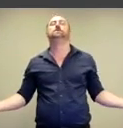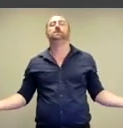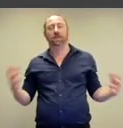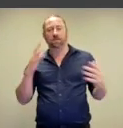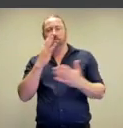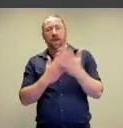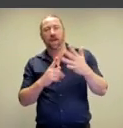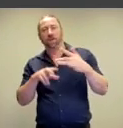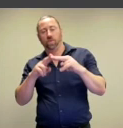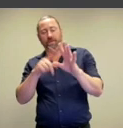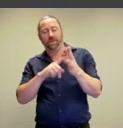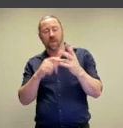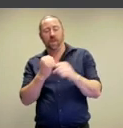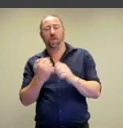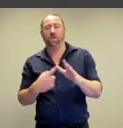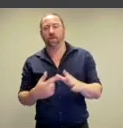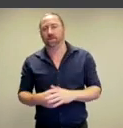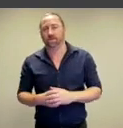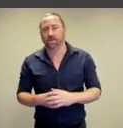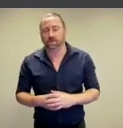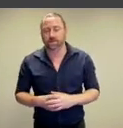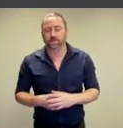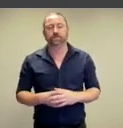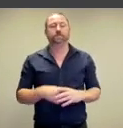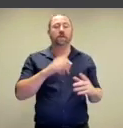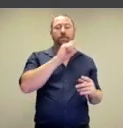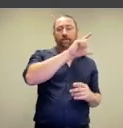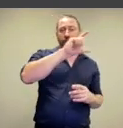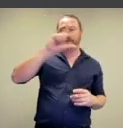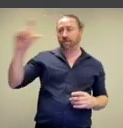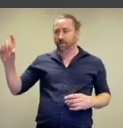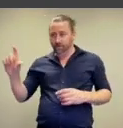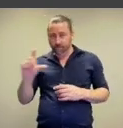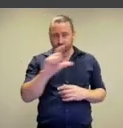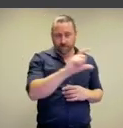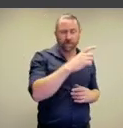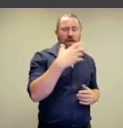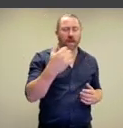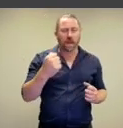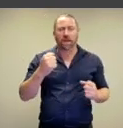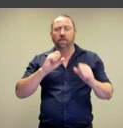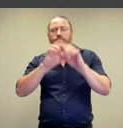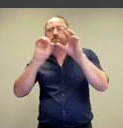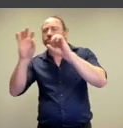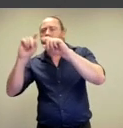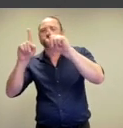eyes and open out your palm.